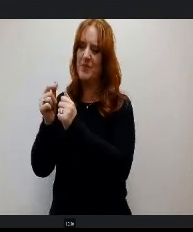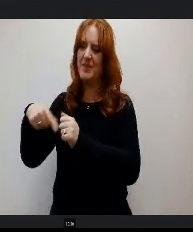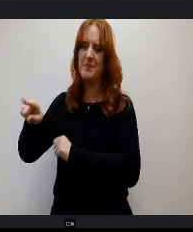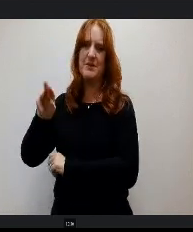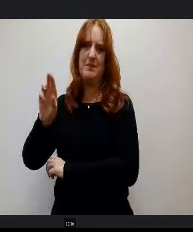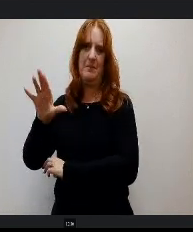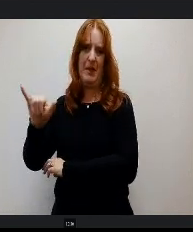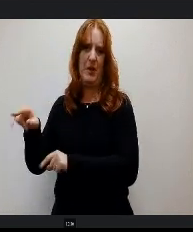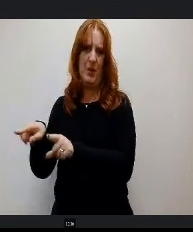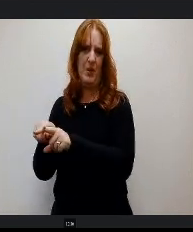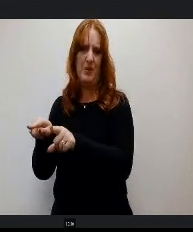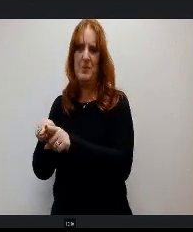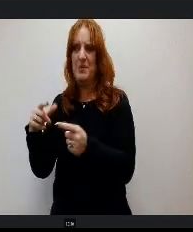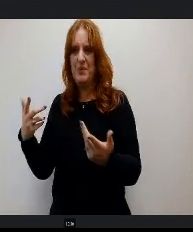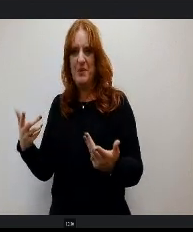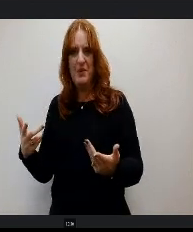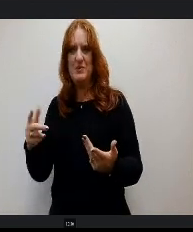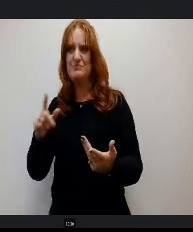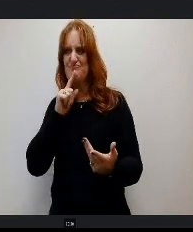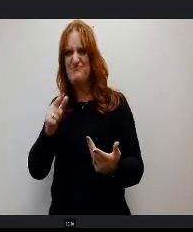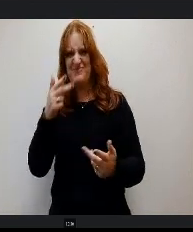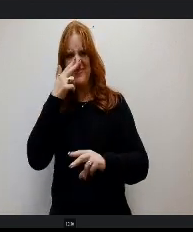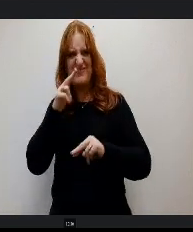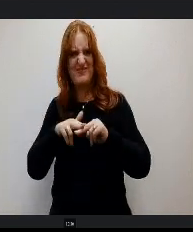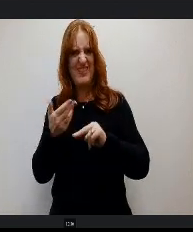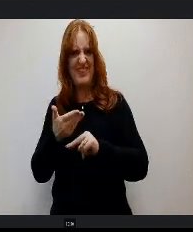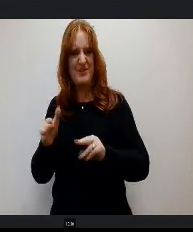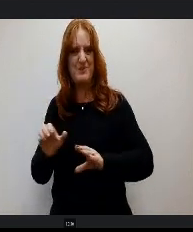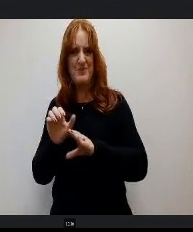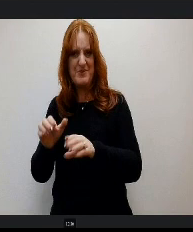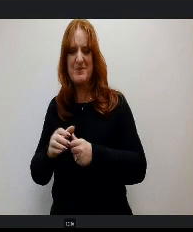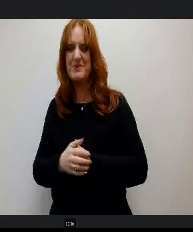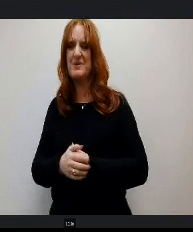Just really great things that we get to do in conjunction with the district.